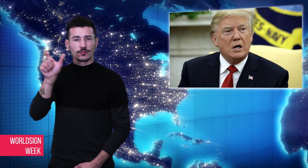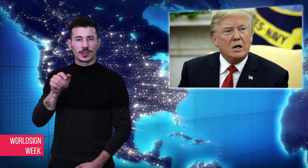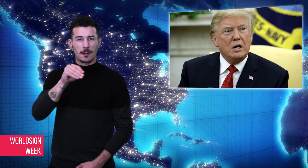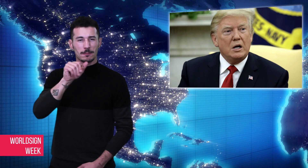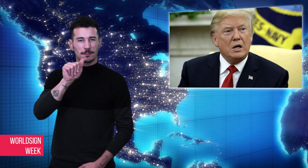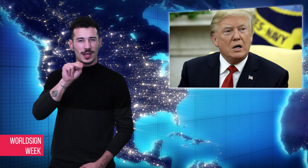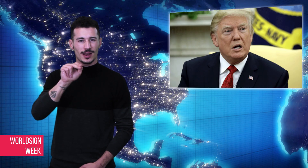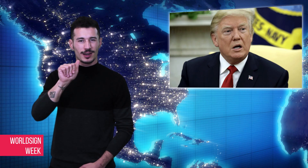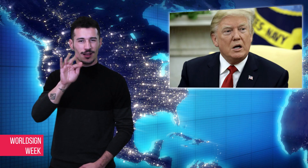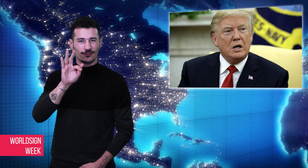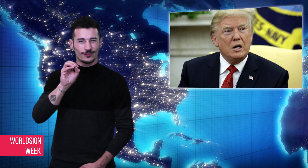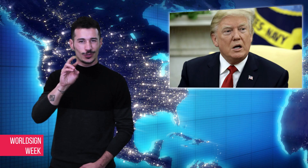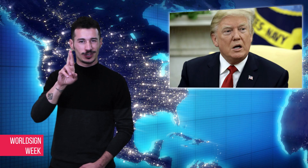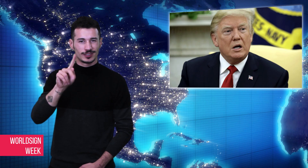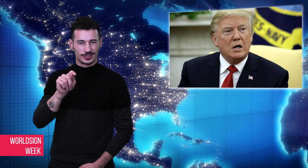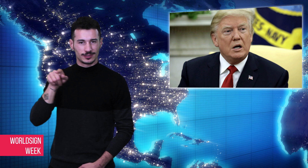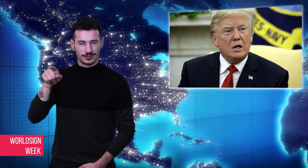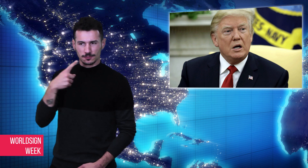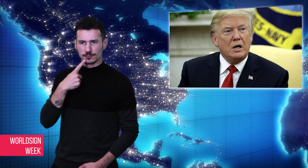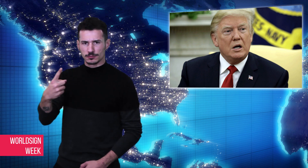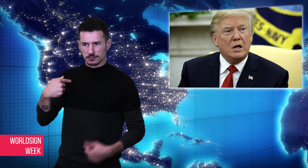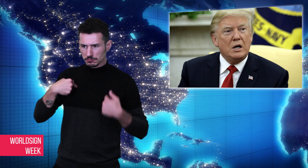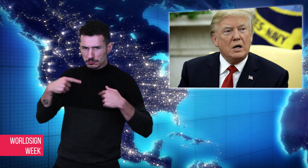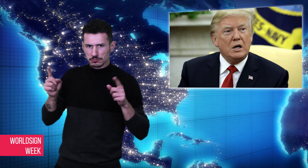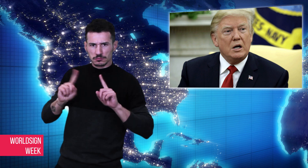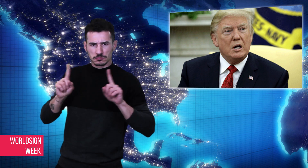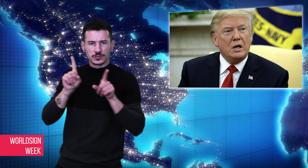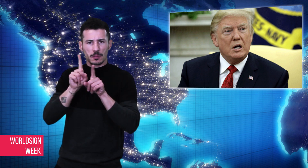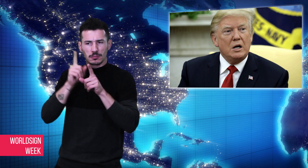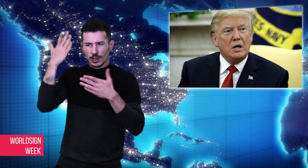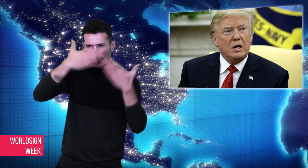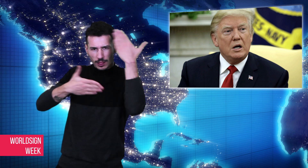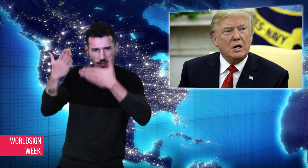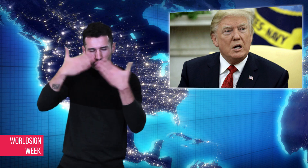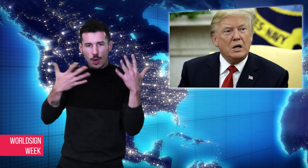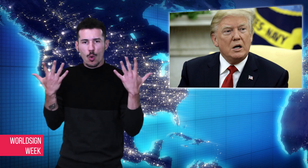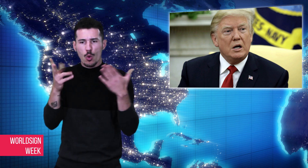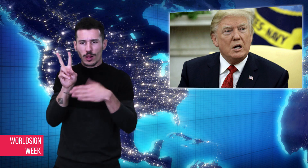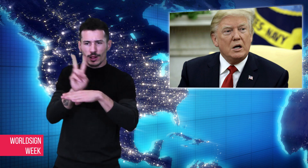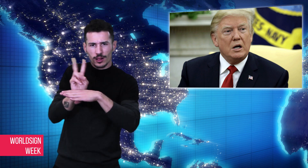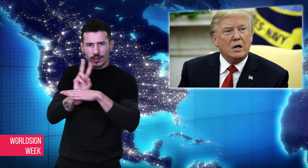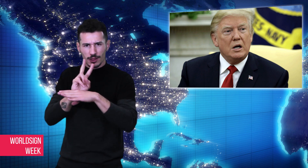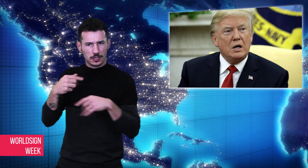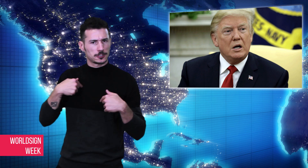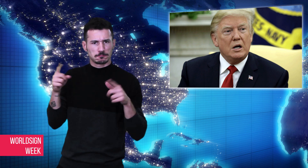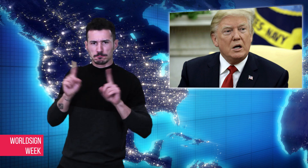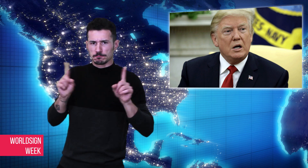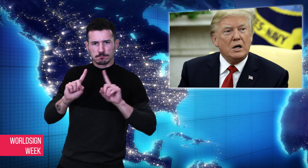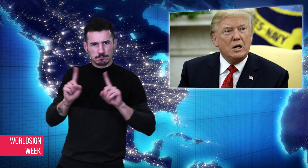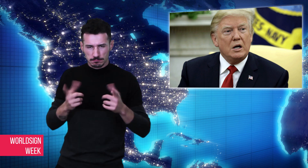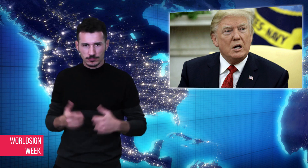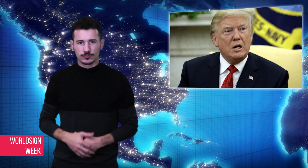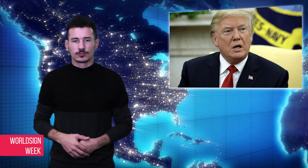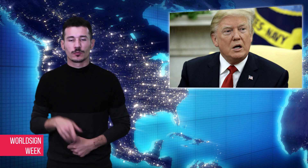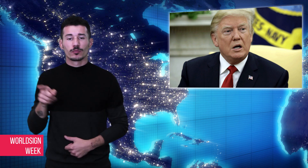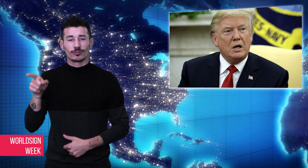Manafort pled not guilty to all charges which include committing